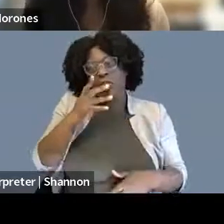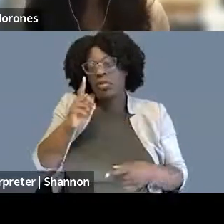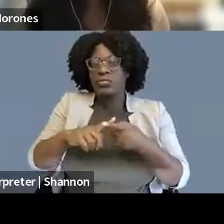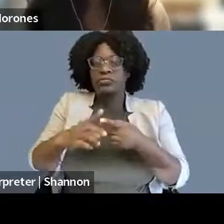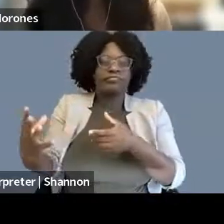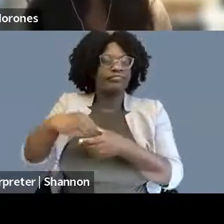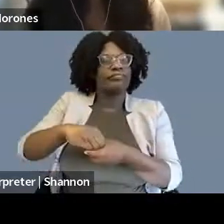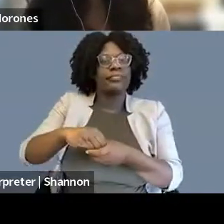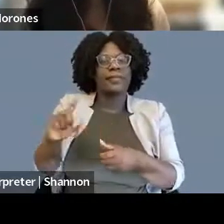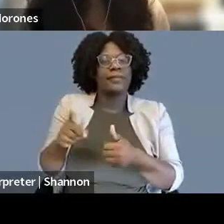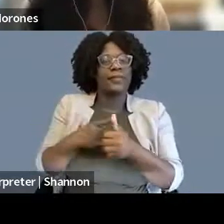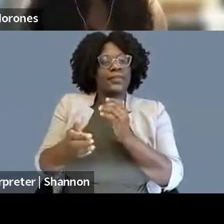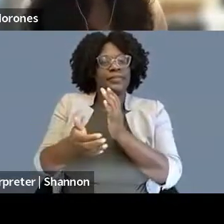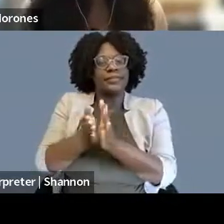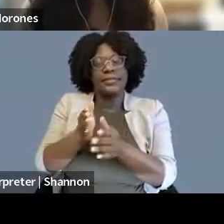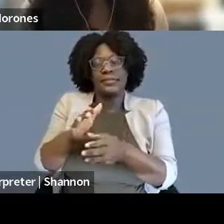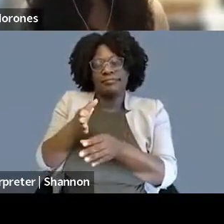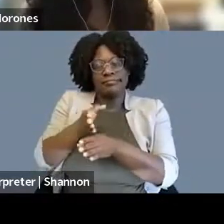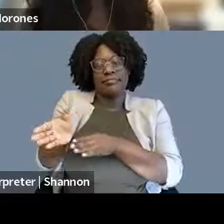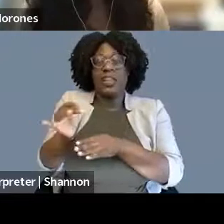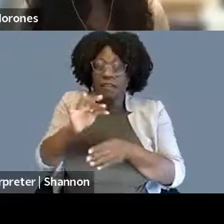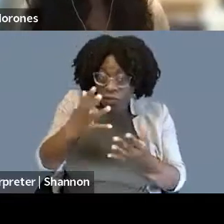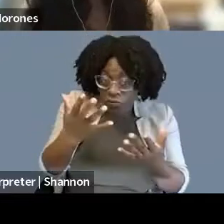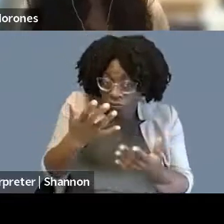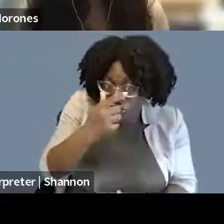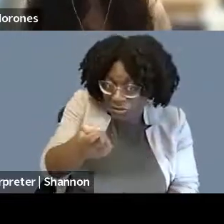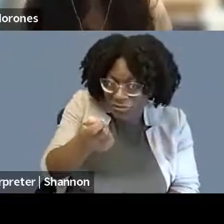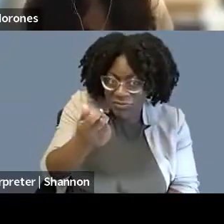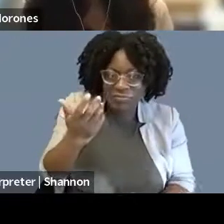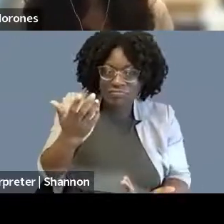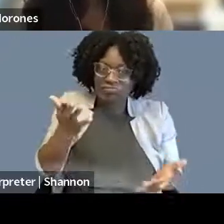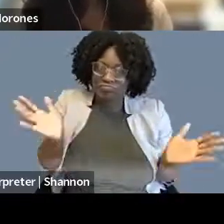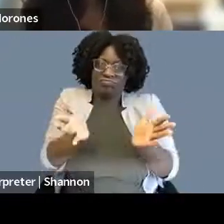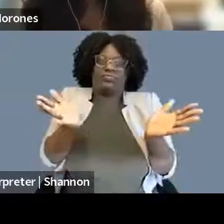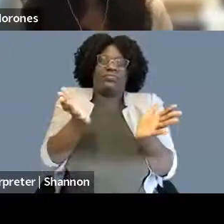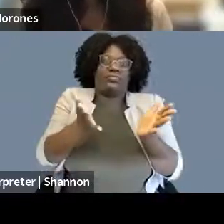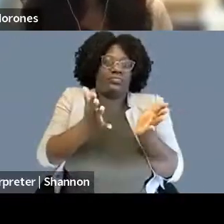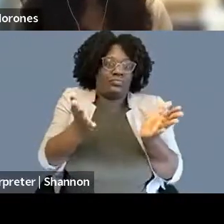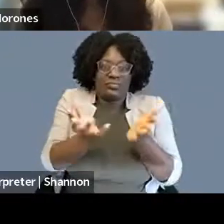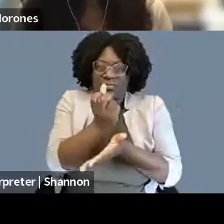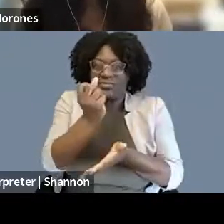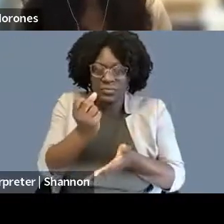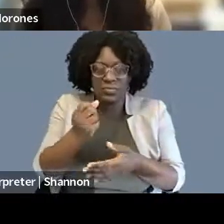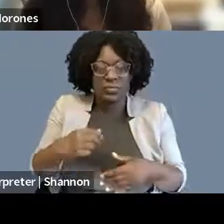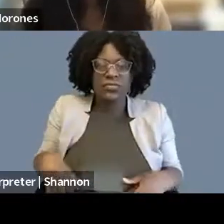if they're interested or just in exploring further. I think so much of First Amendment law has been shaped